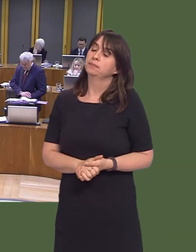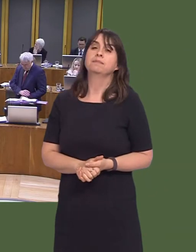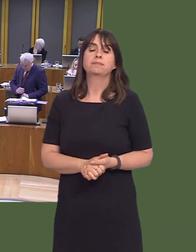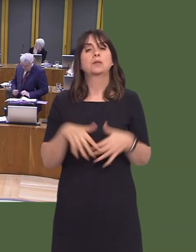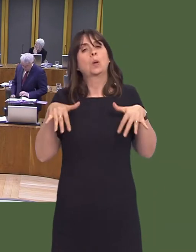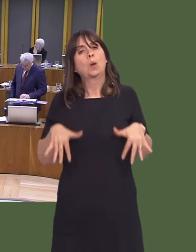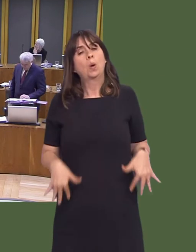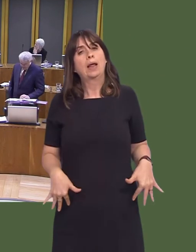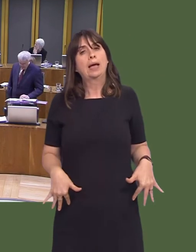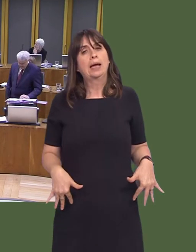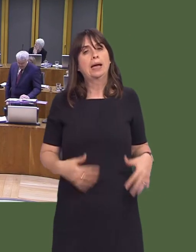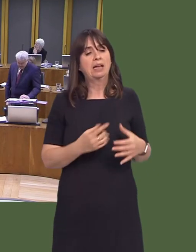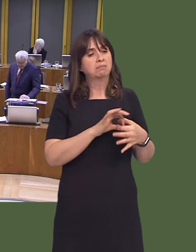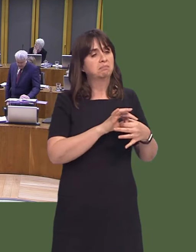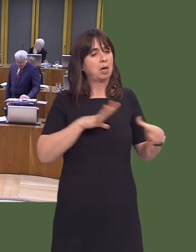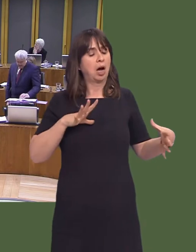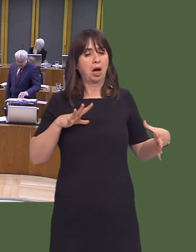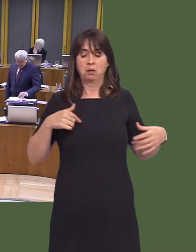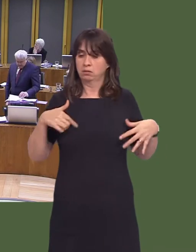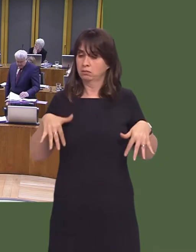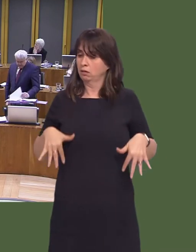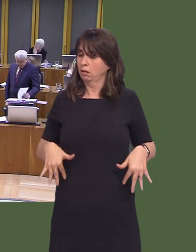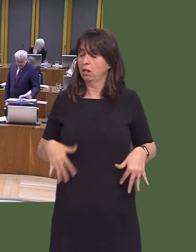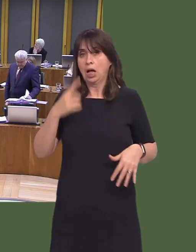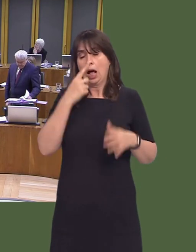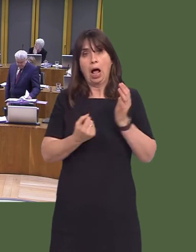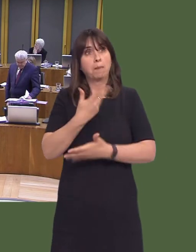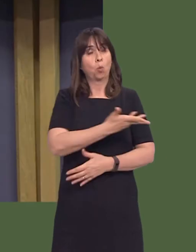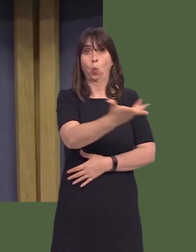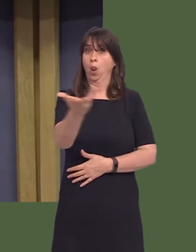Loneliness and isolation can affect anyone at any time in our lives. It's a significant